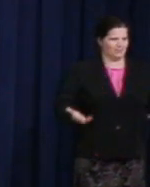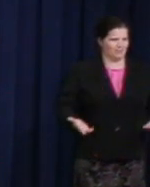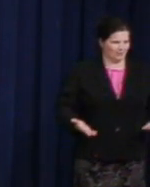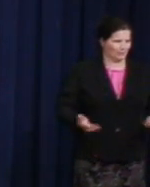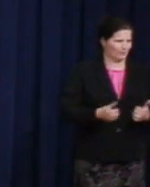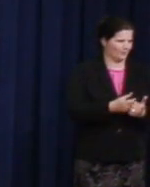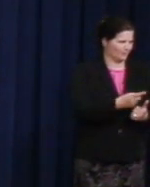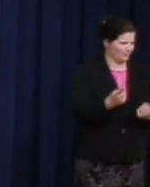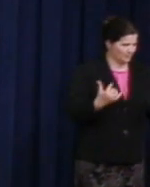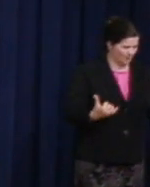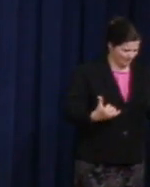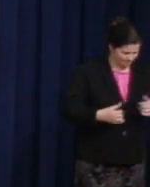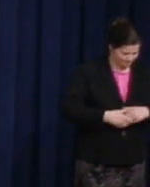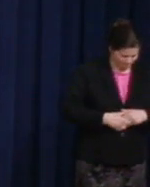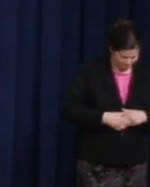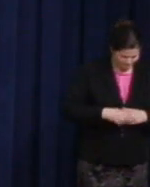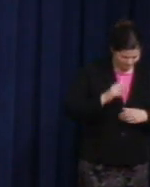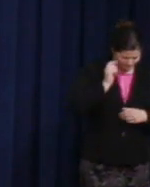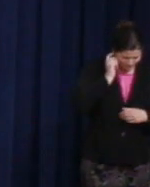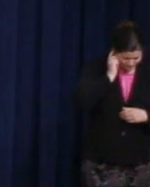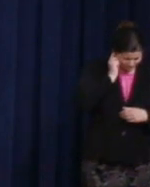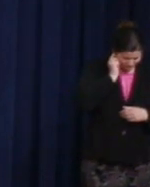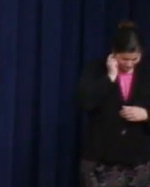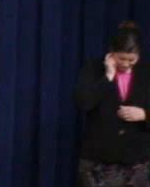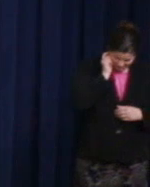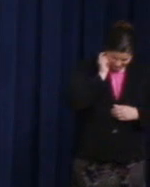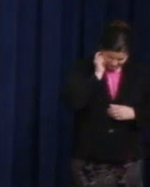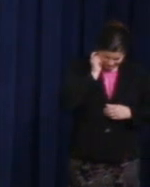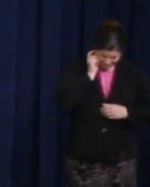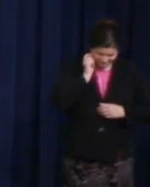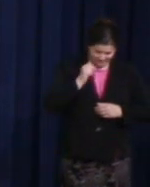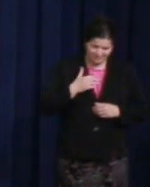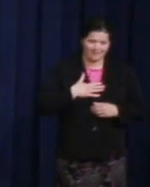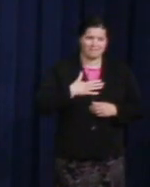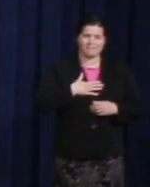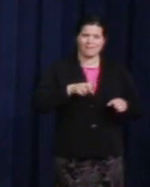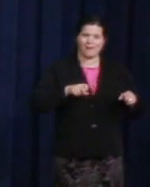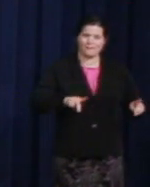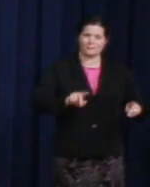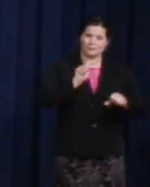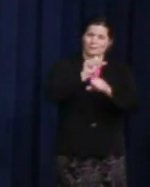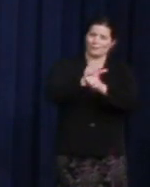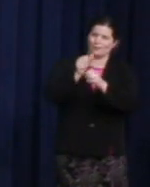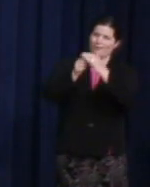I work for a President, I get to work for a President, who's identified with two words,